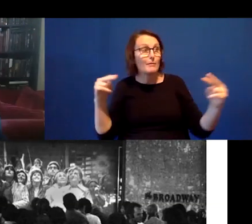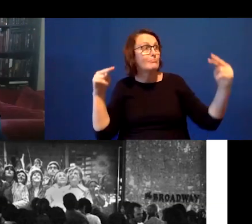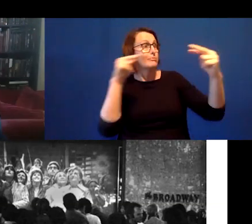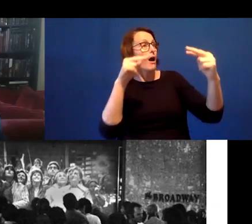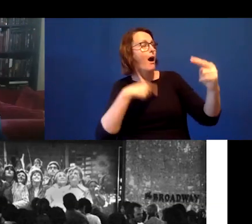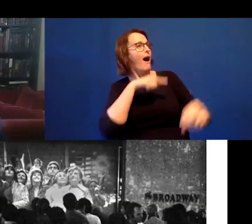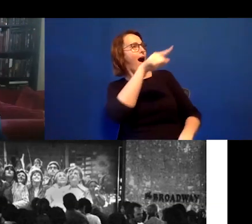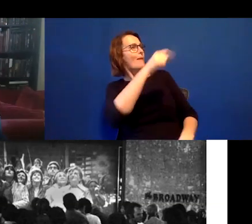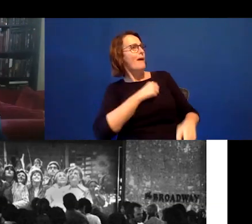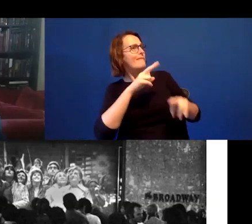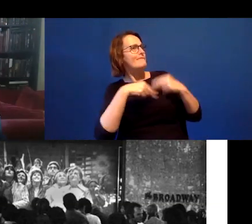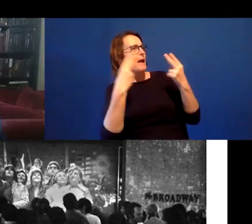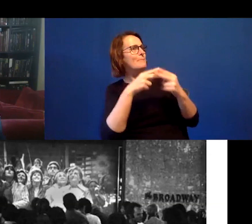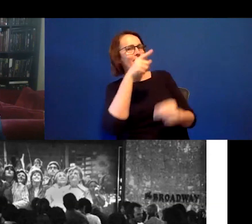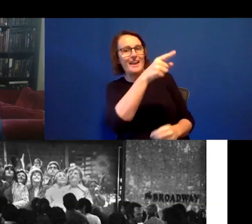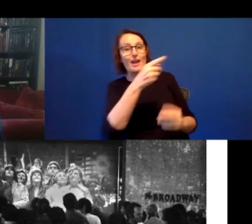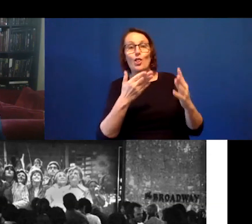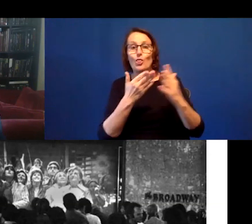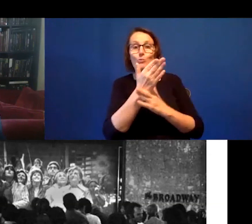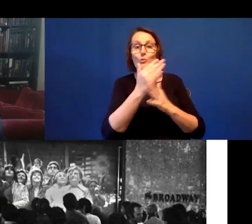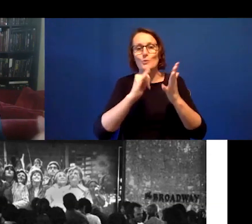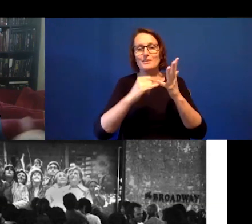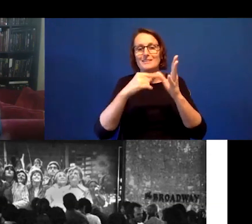There are wonderful key works we can draw on.